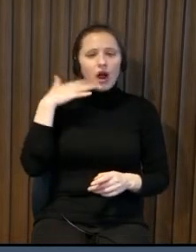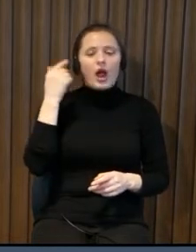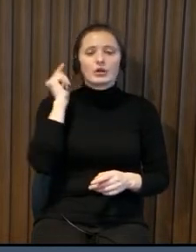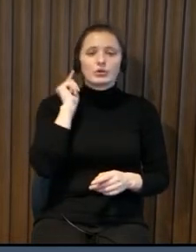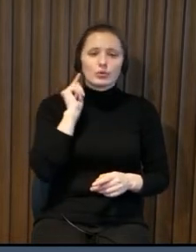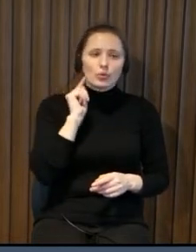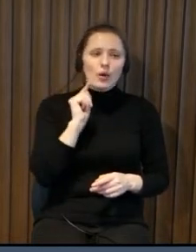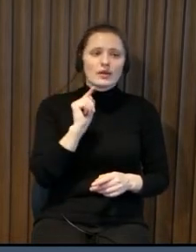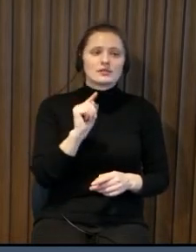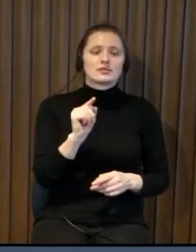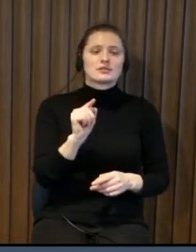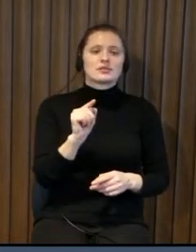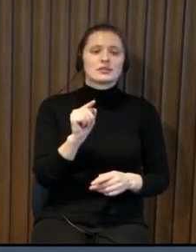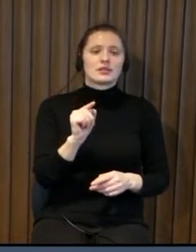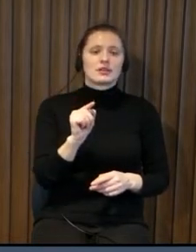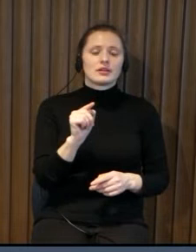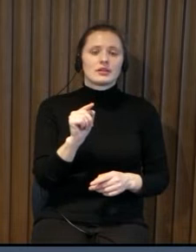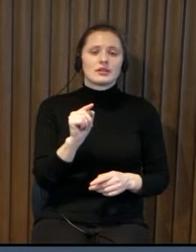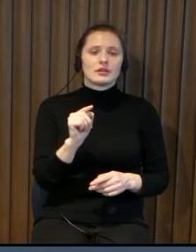and when you have reached a certain destination